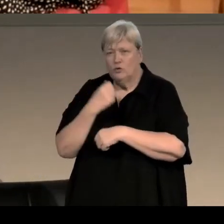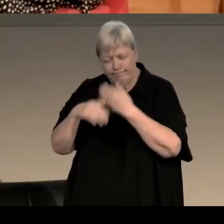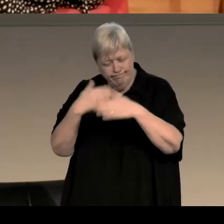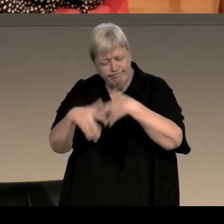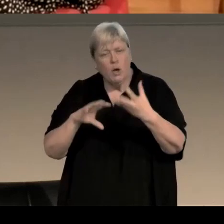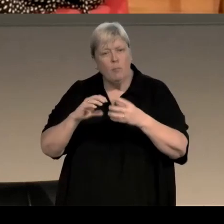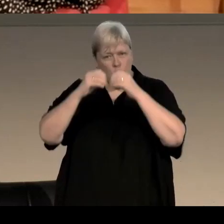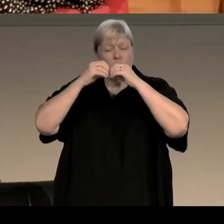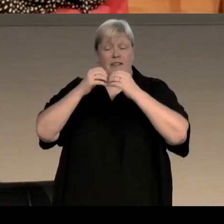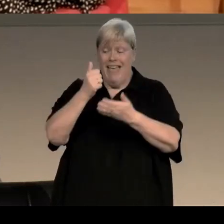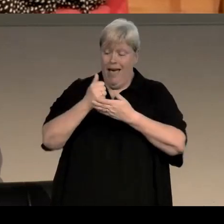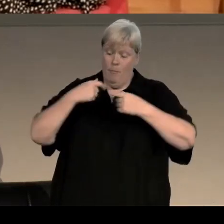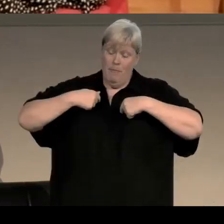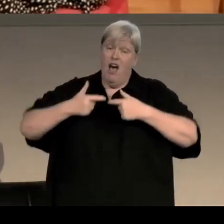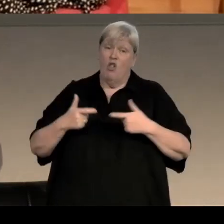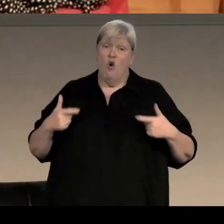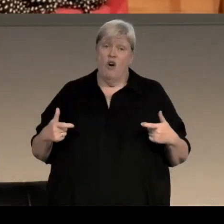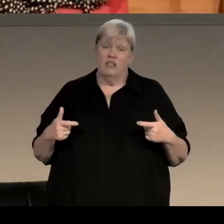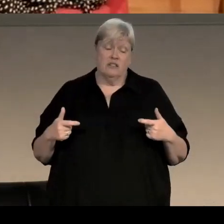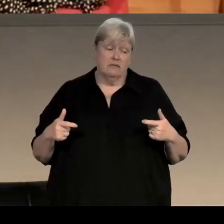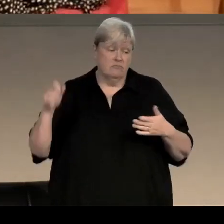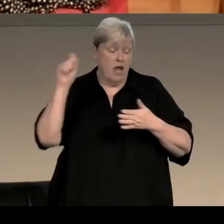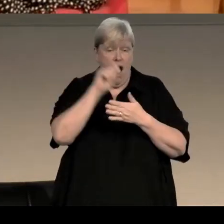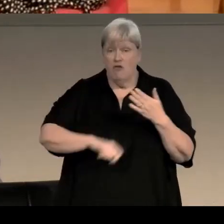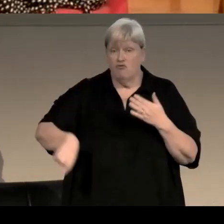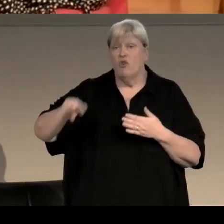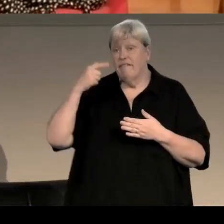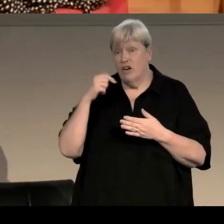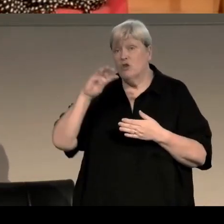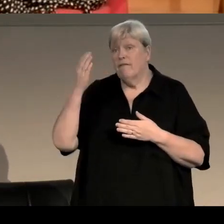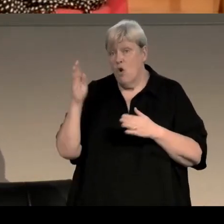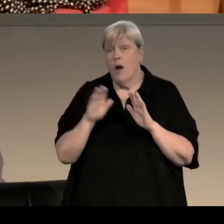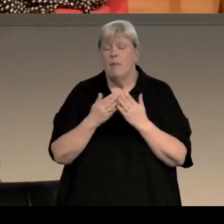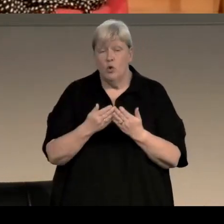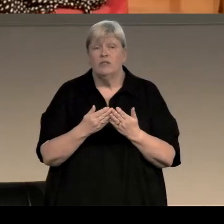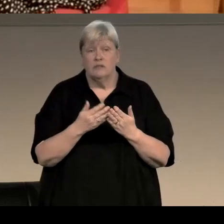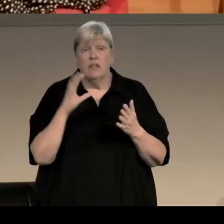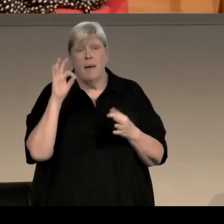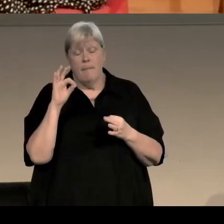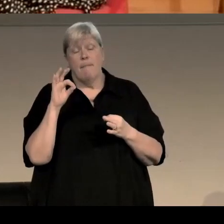and that helped me greatly, I wrote my first four novels on Monday afternoons. They each took me about two years.